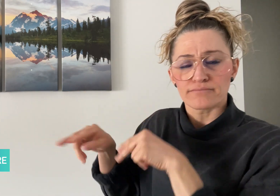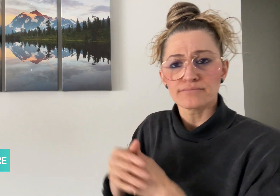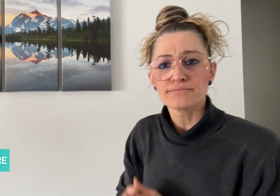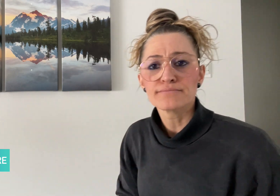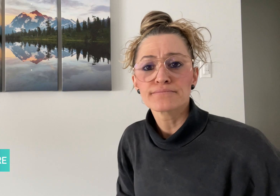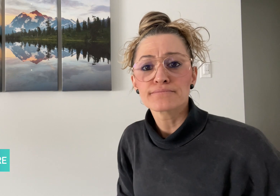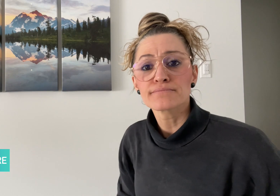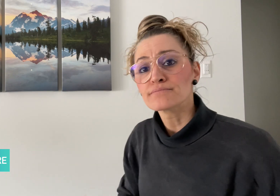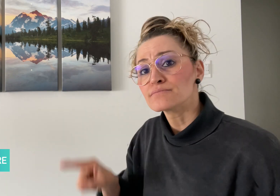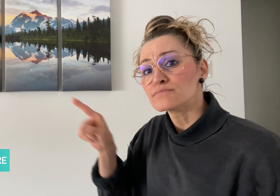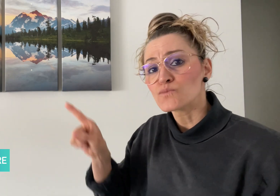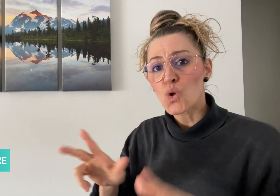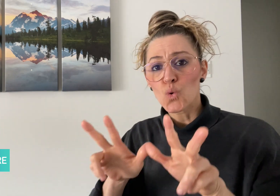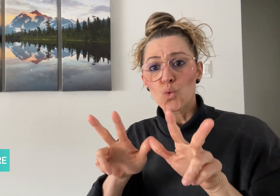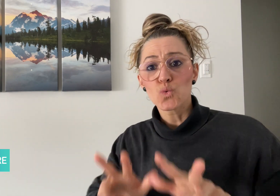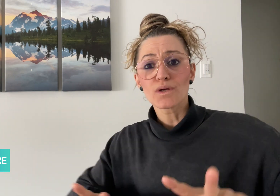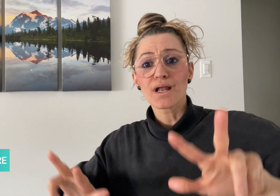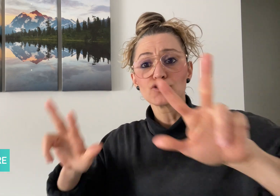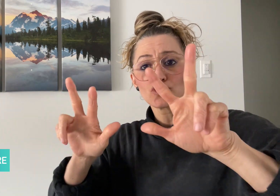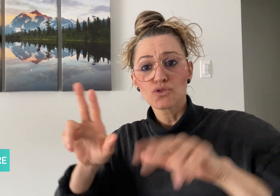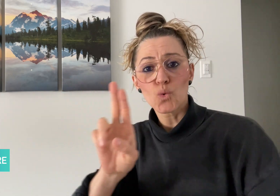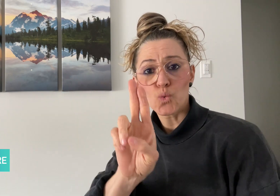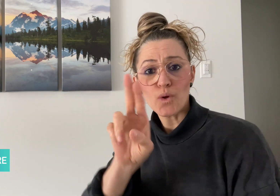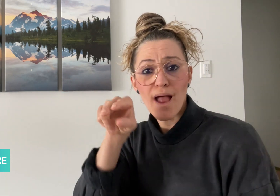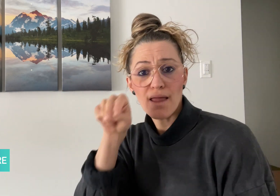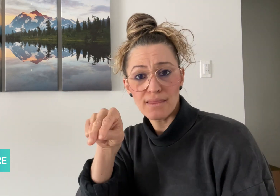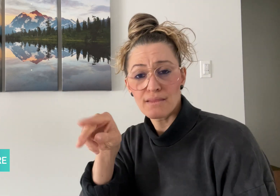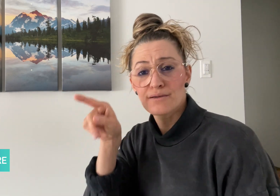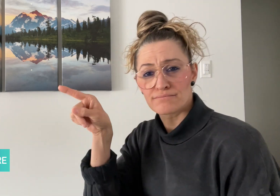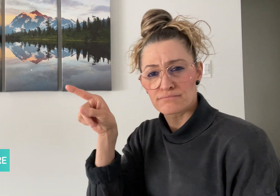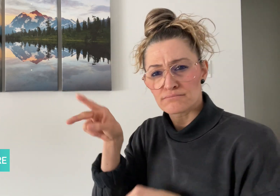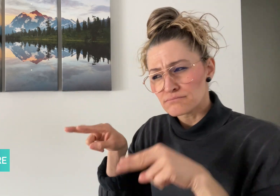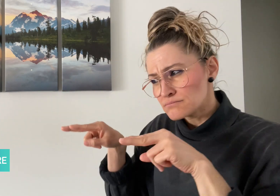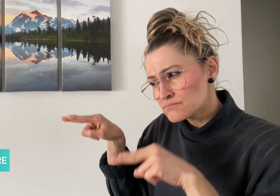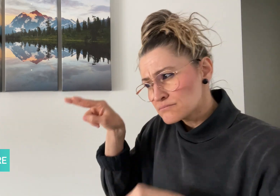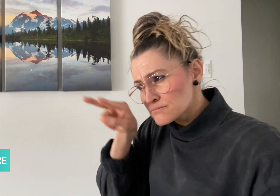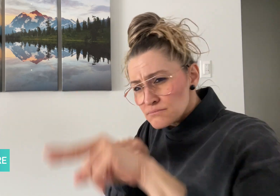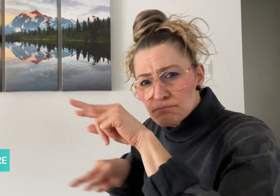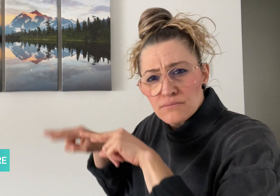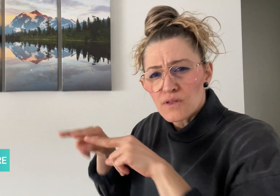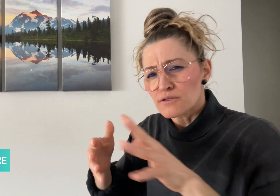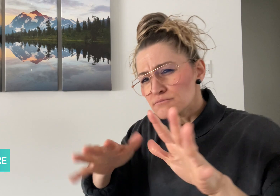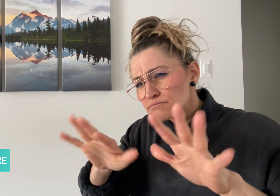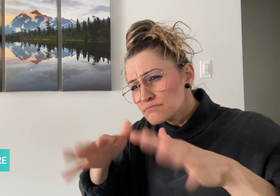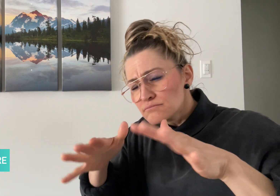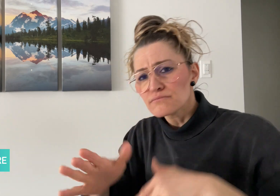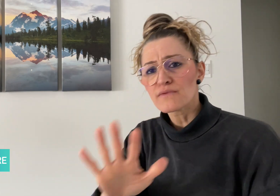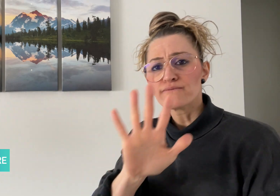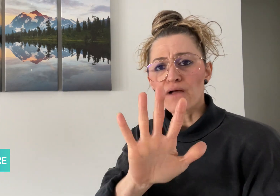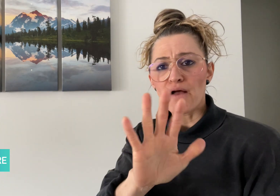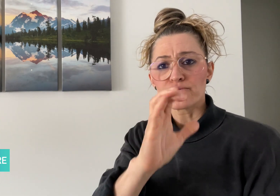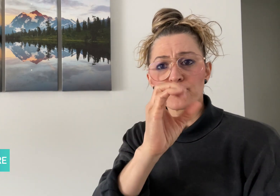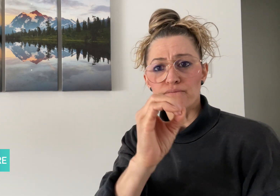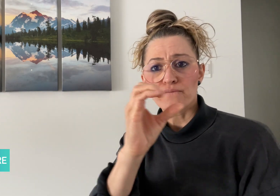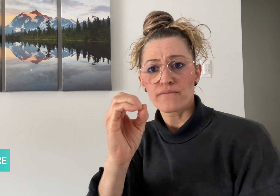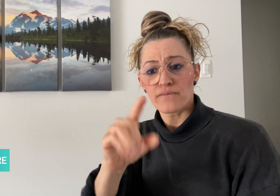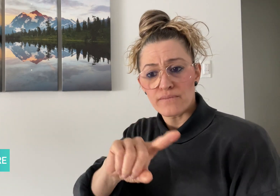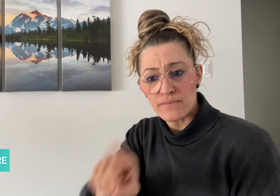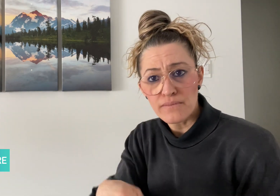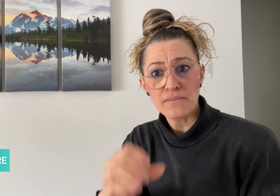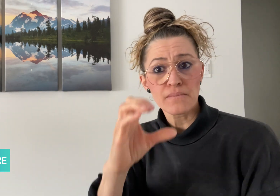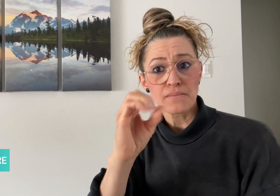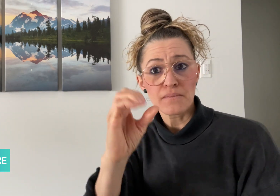(UN) estimates that more than half a million people have